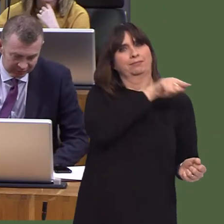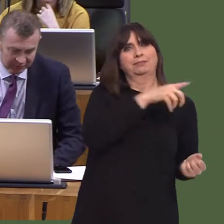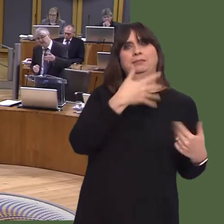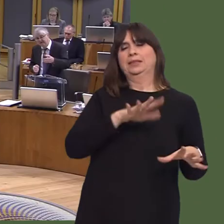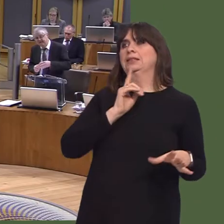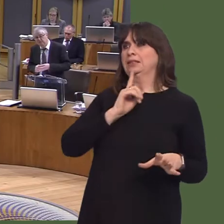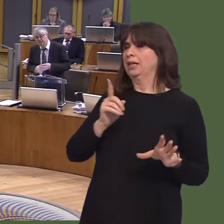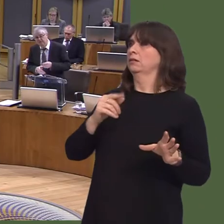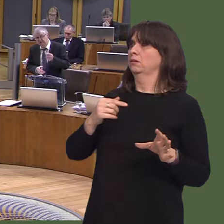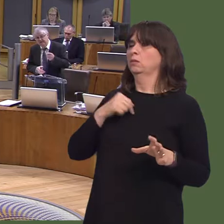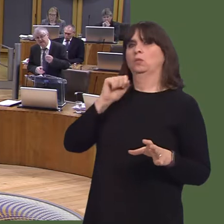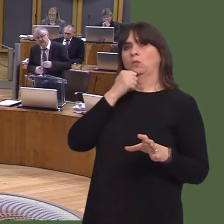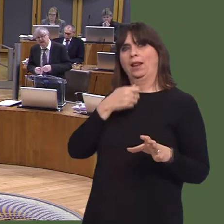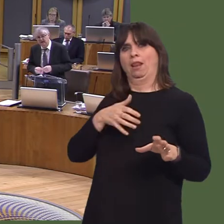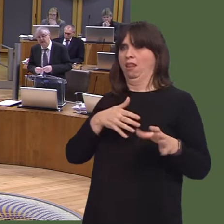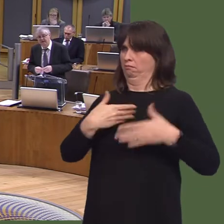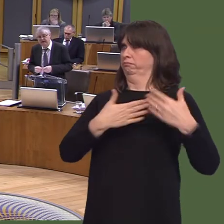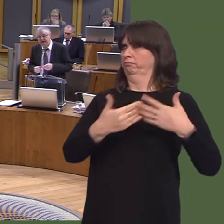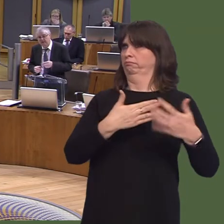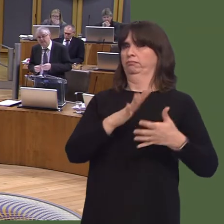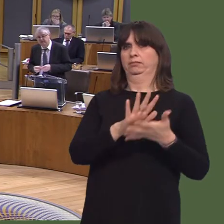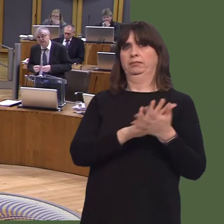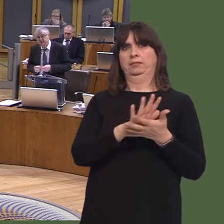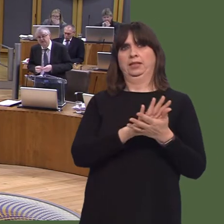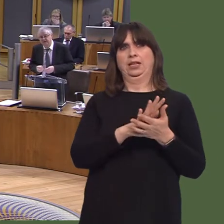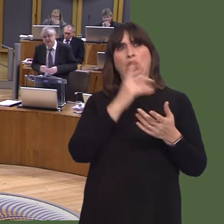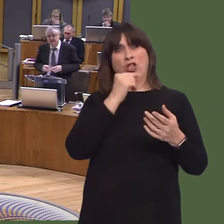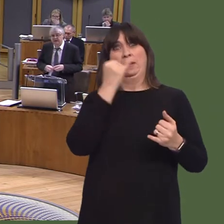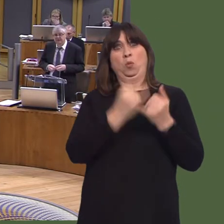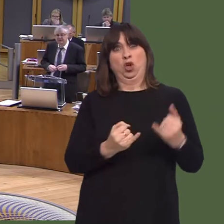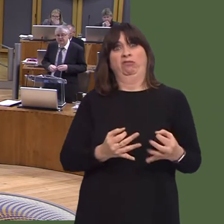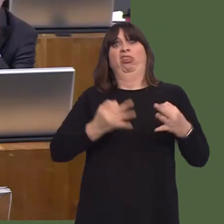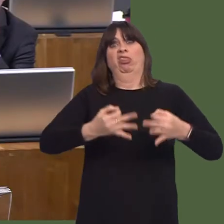well, and when a response is received, I will of course share that with her.